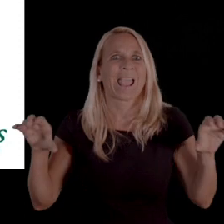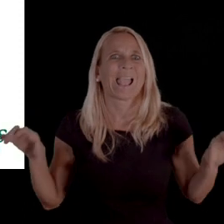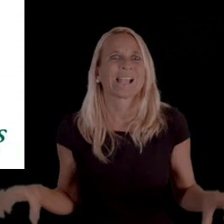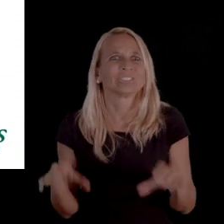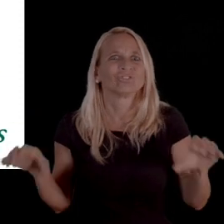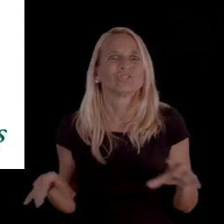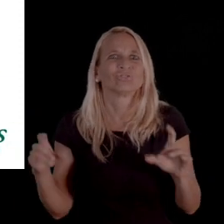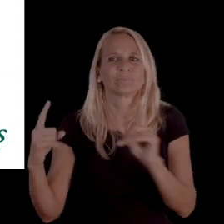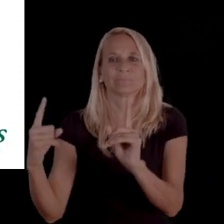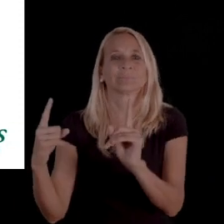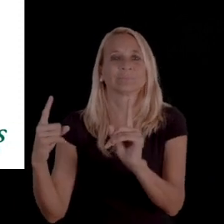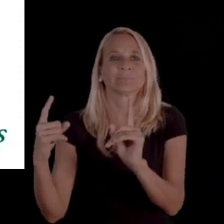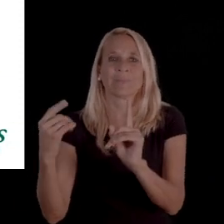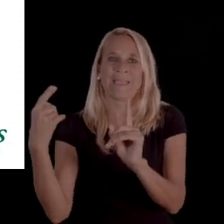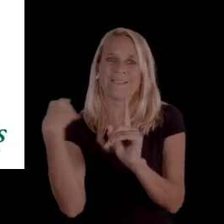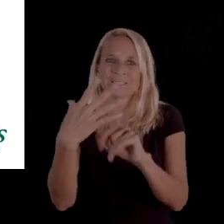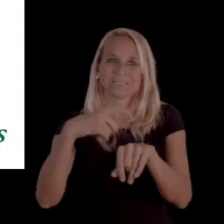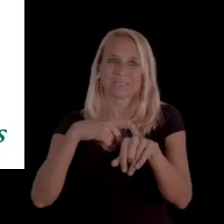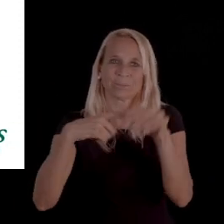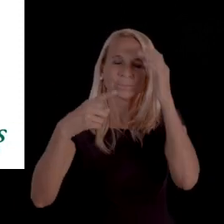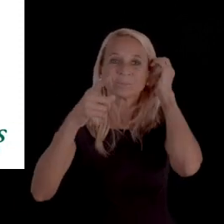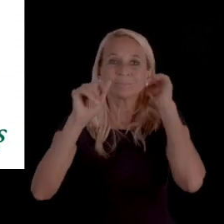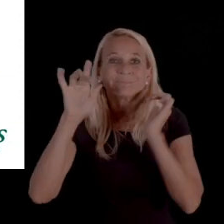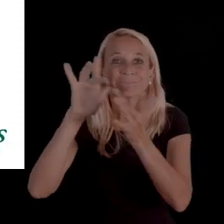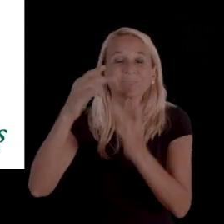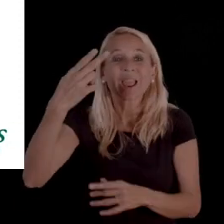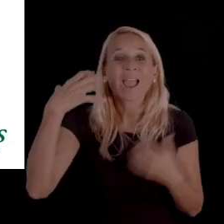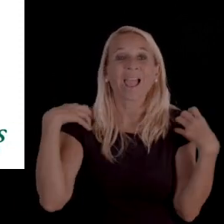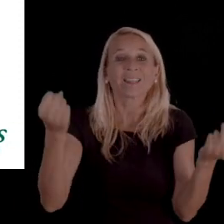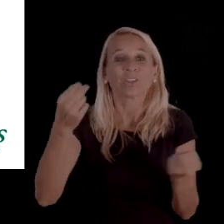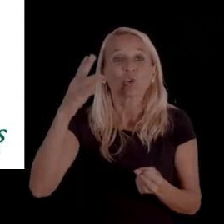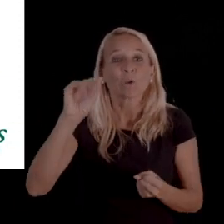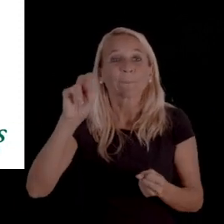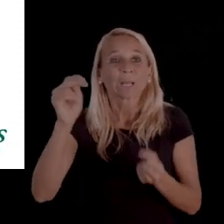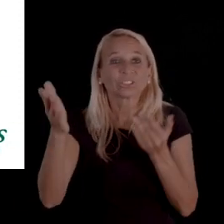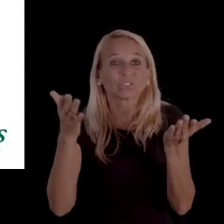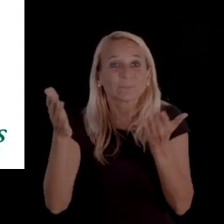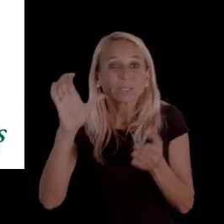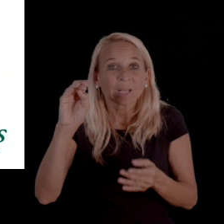this is the action that the managed care company, the Health and Human Services Commission,